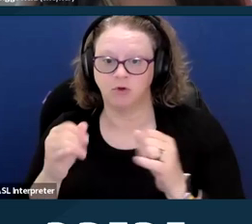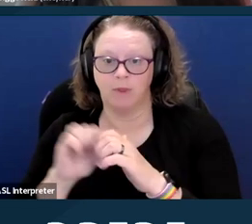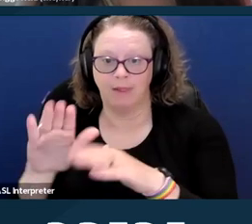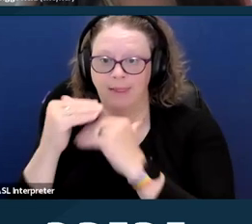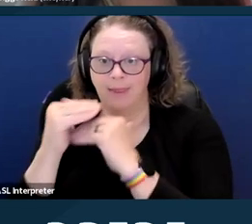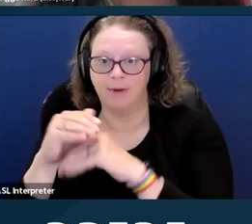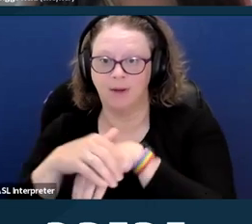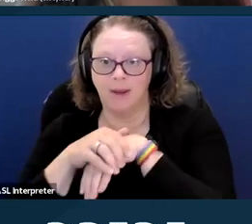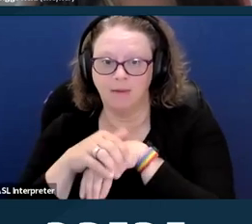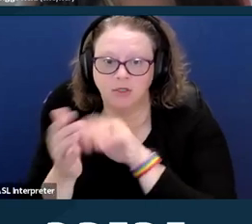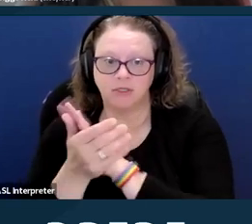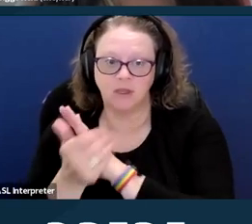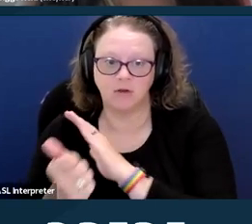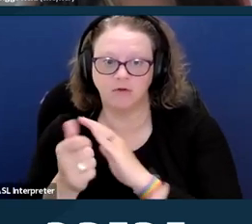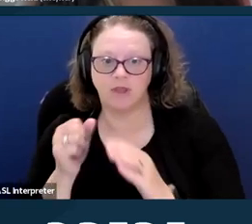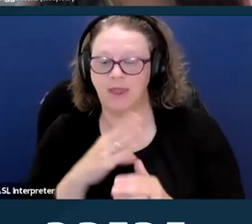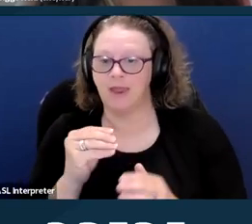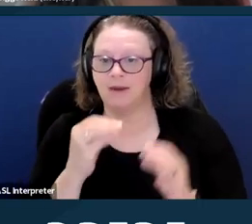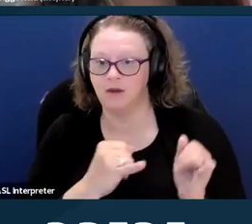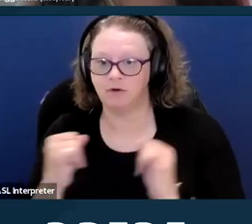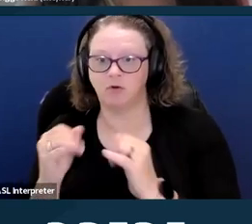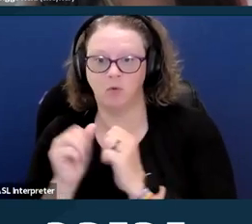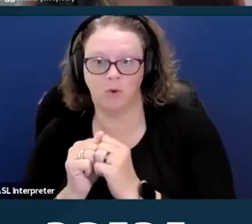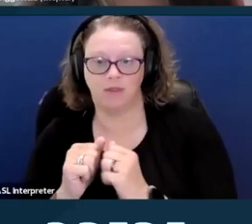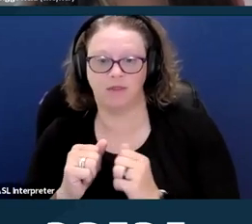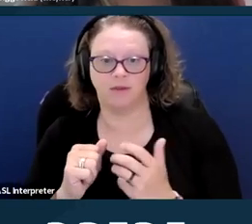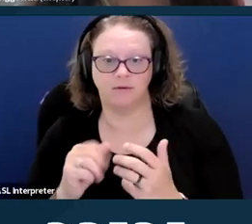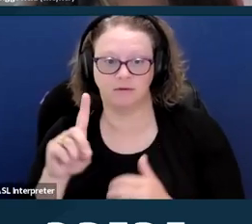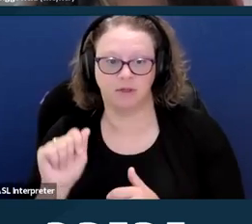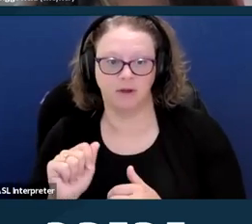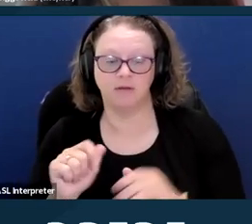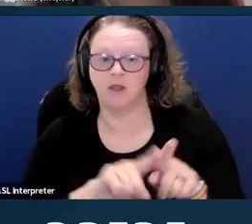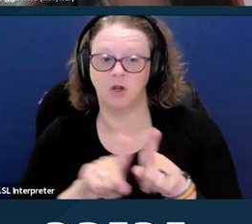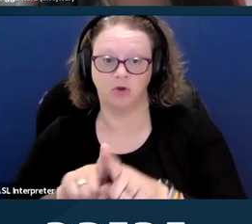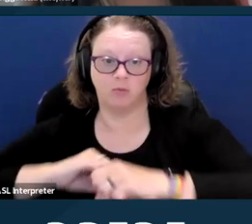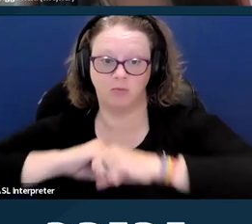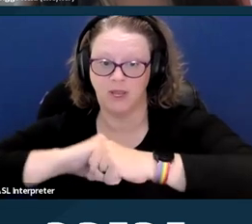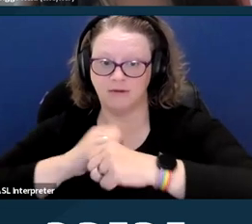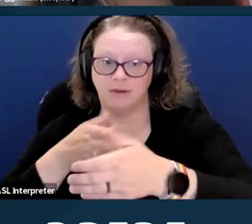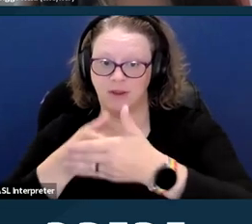It also clarifies that the protections against discrimination